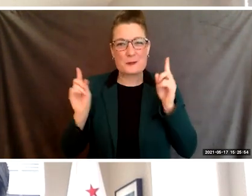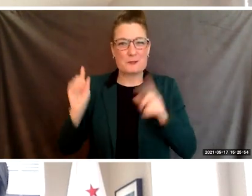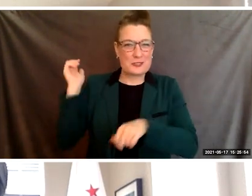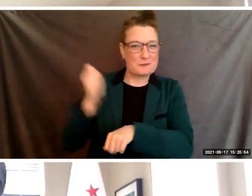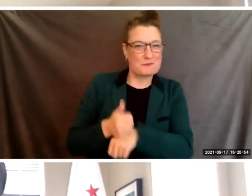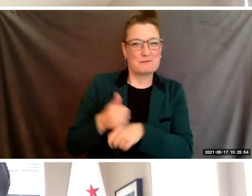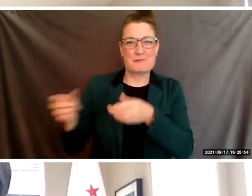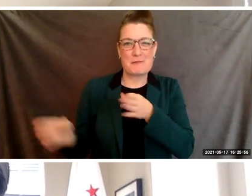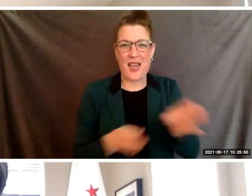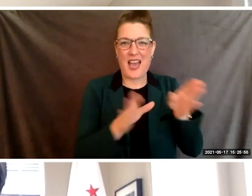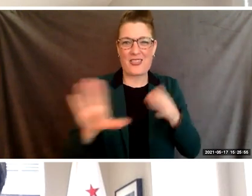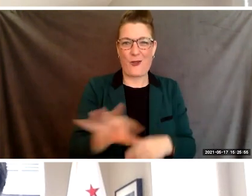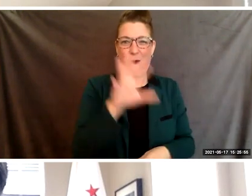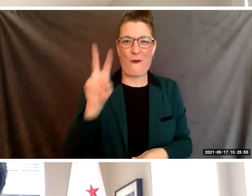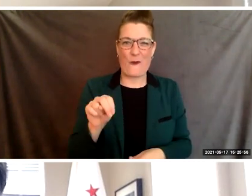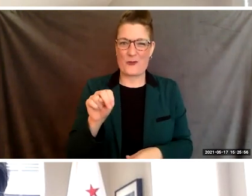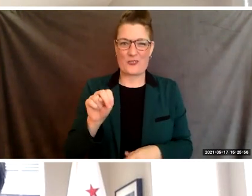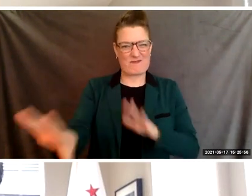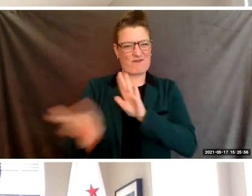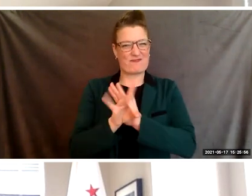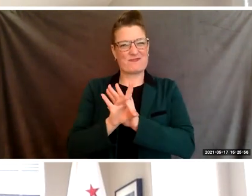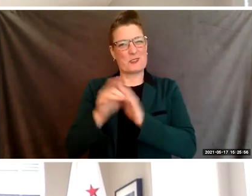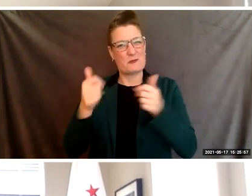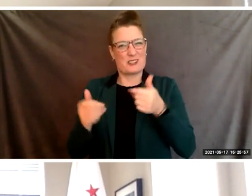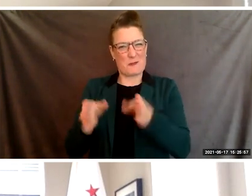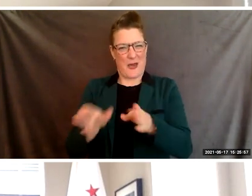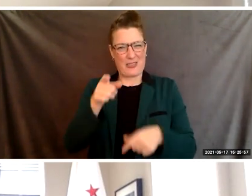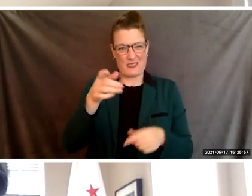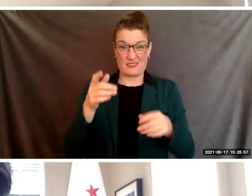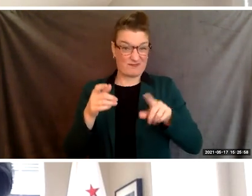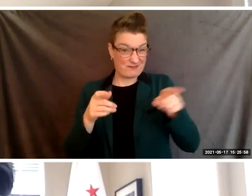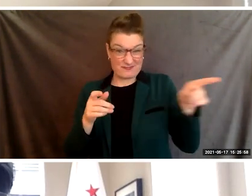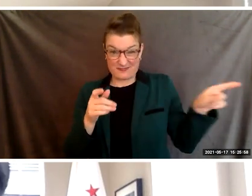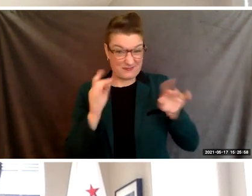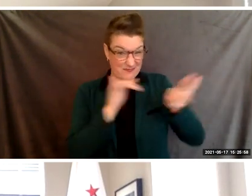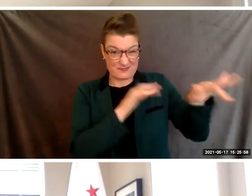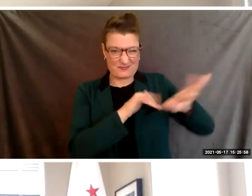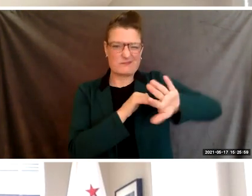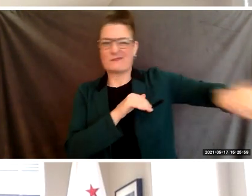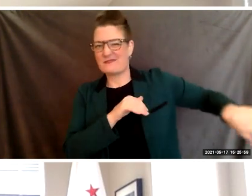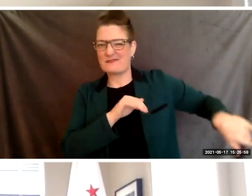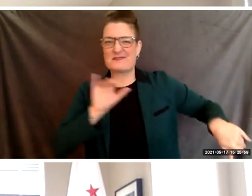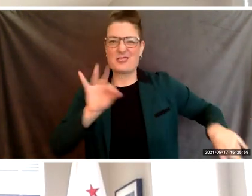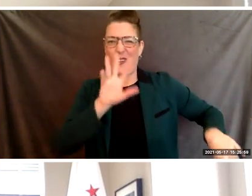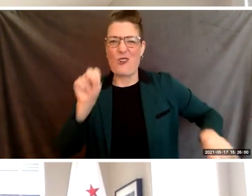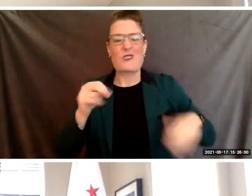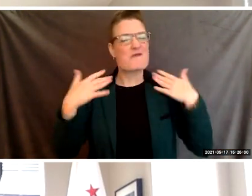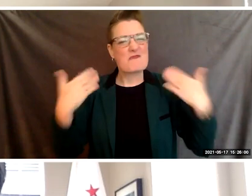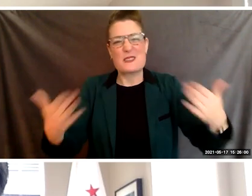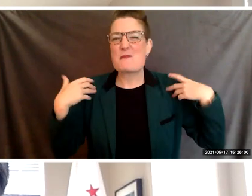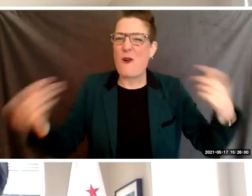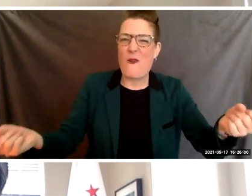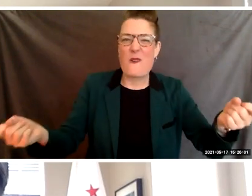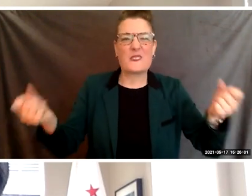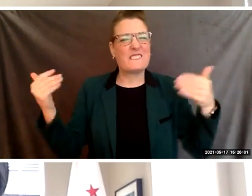Choose the path less traveled, be bold, be non-conformance, be fearless. Take what you learned at BCC and create a better future